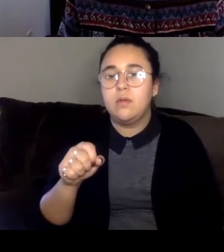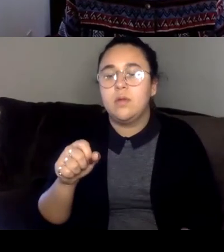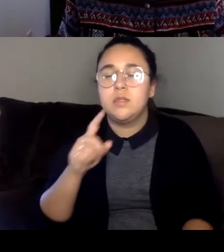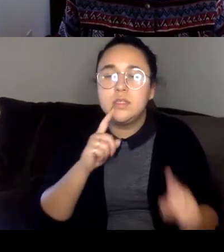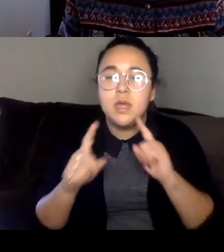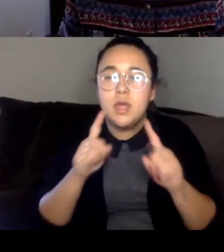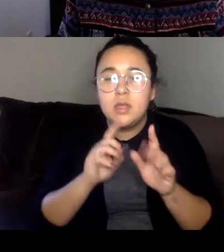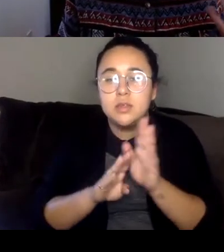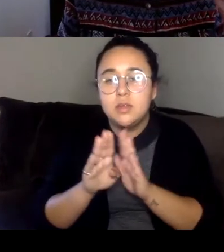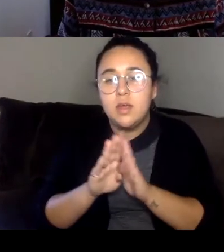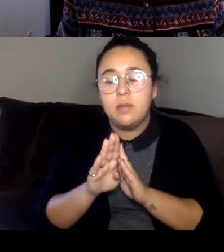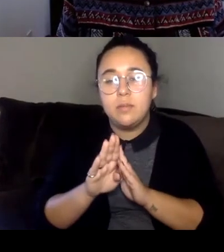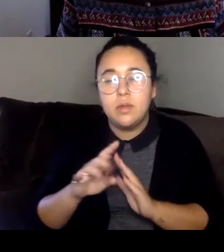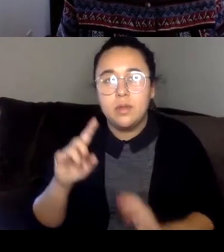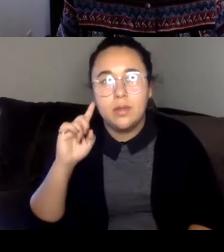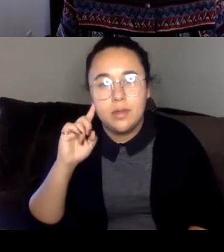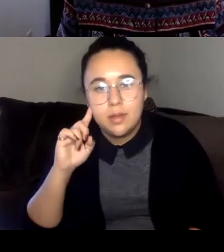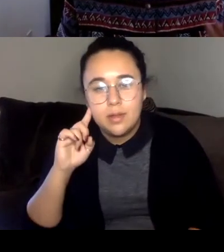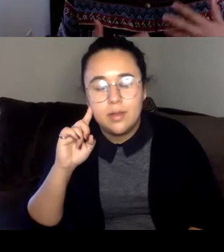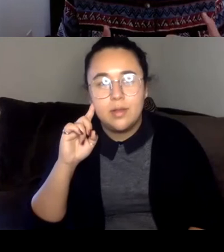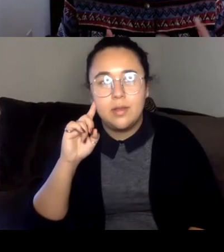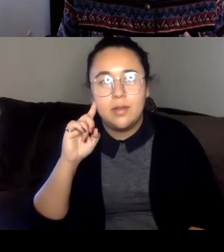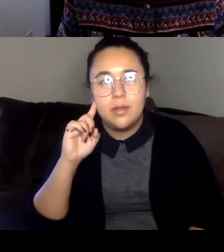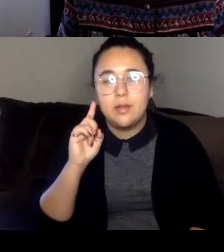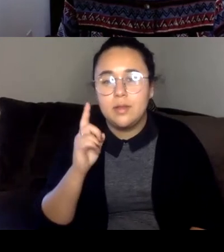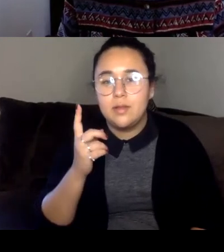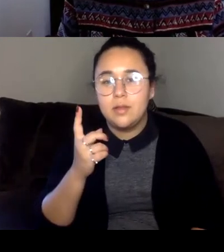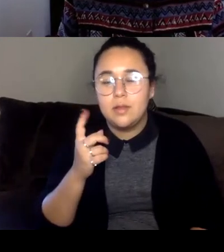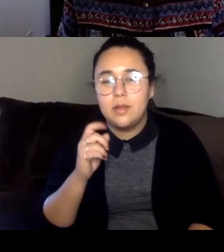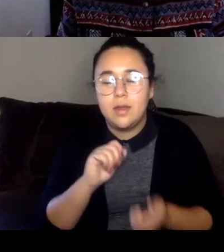develop your ear, that doesn't really work when you're working out of another language.